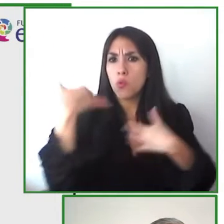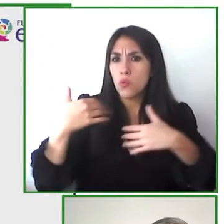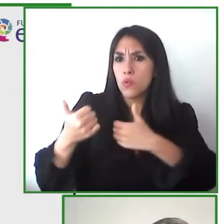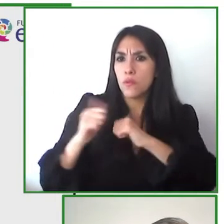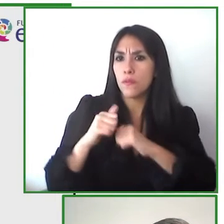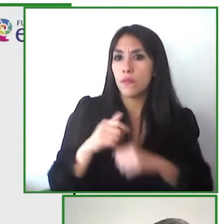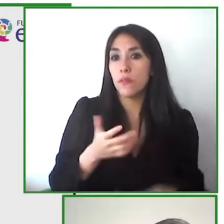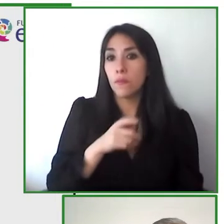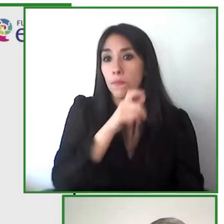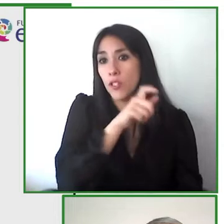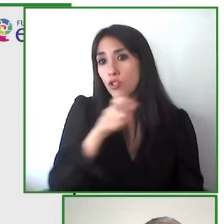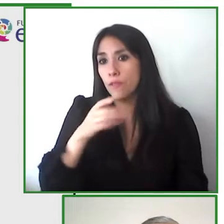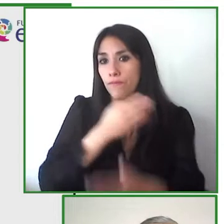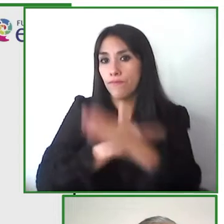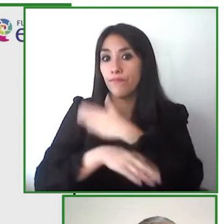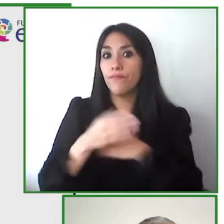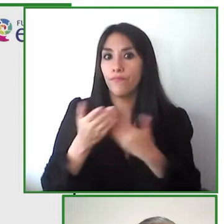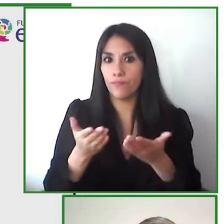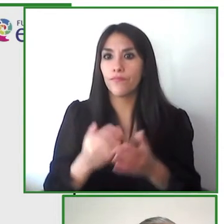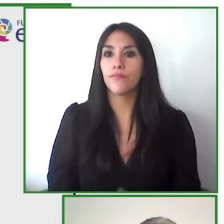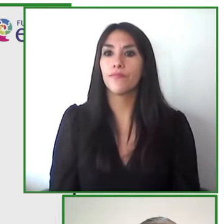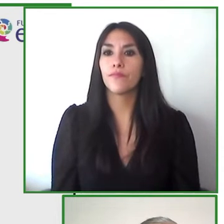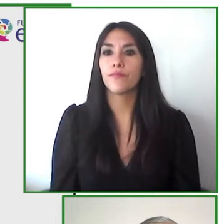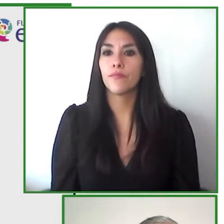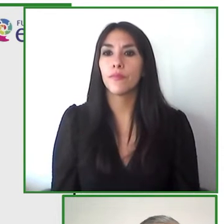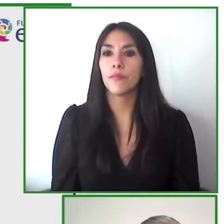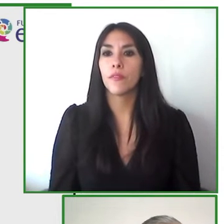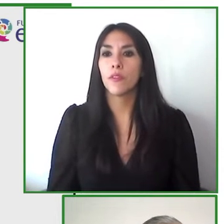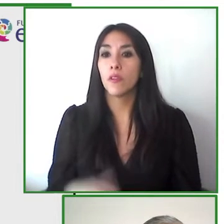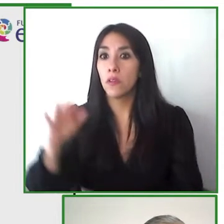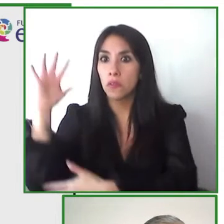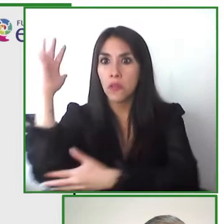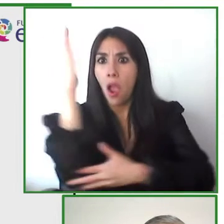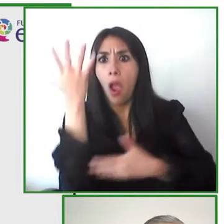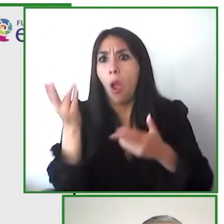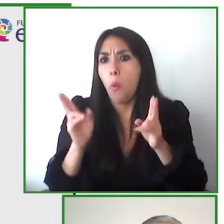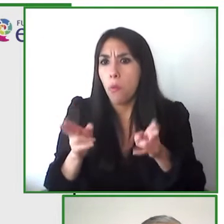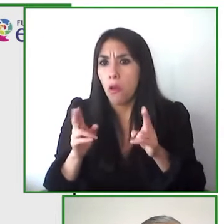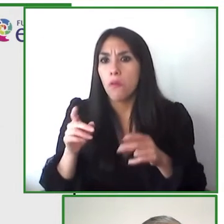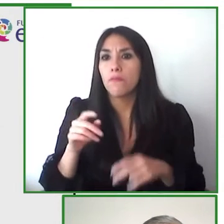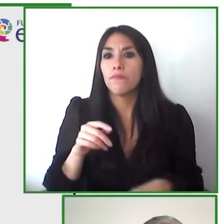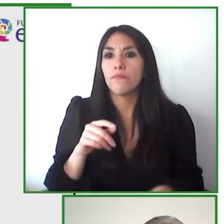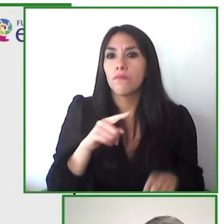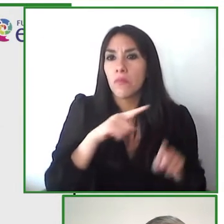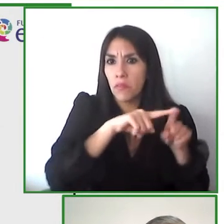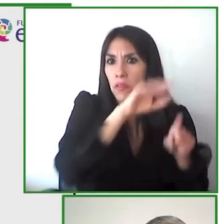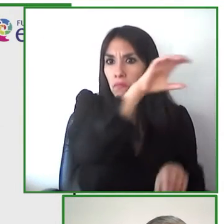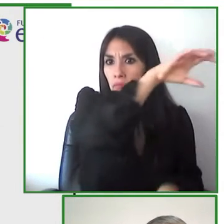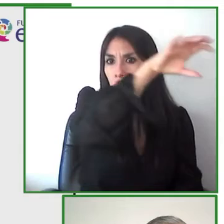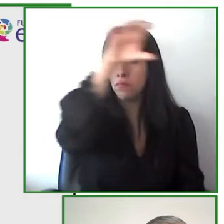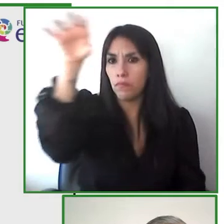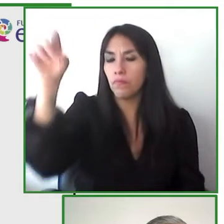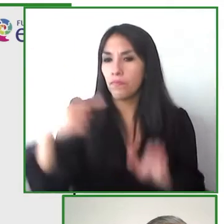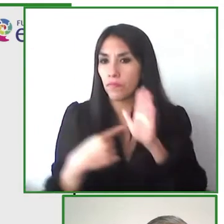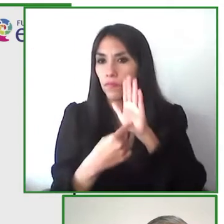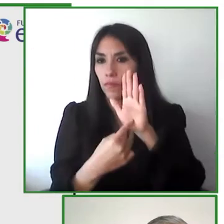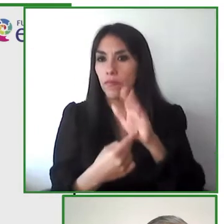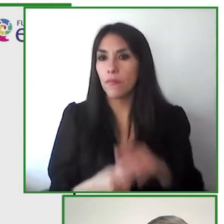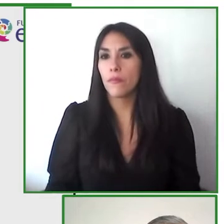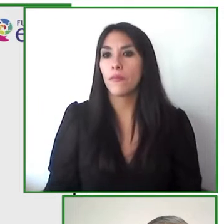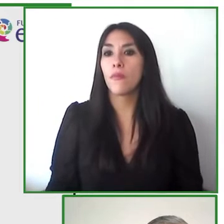disabilities we know that nature offers so many healthful aspects